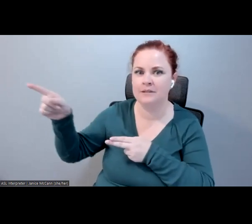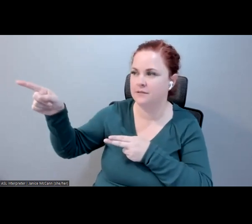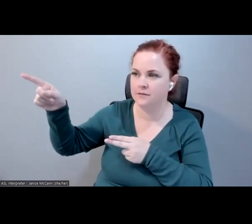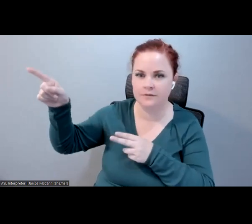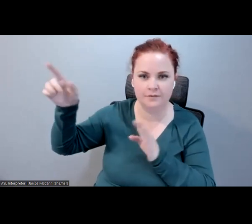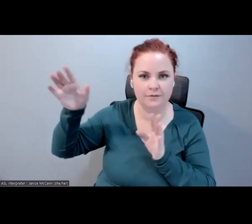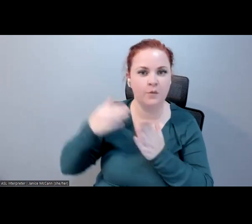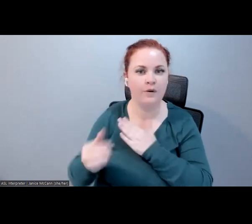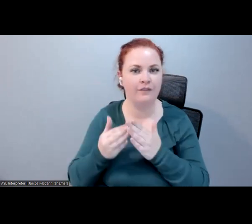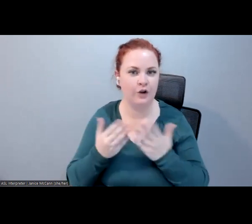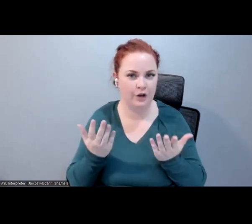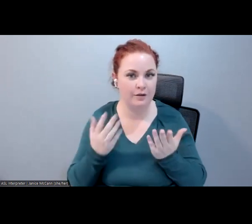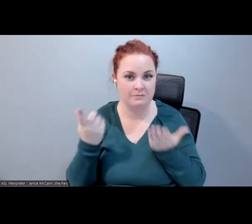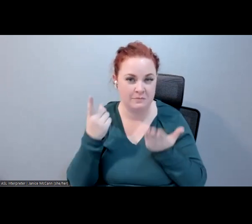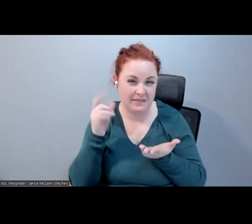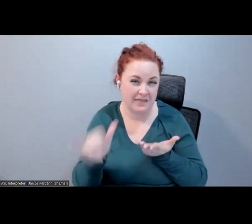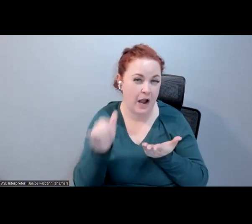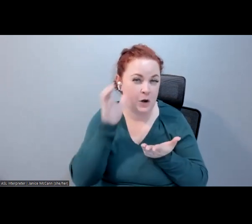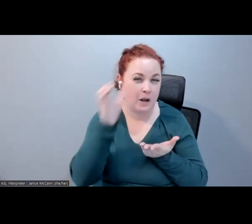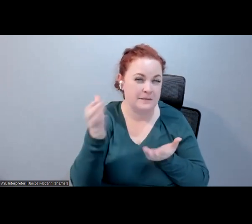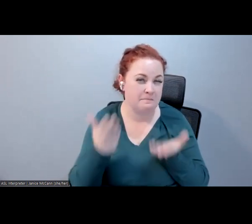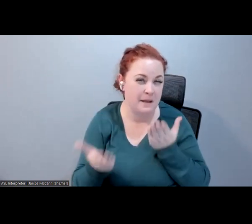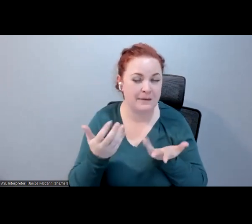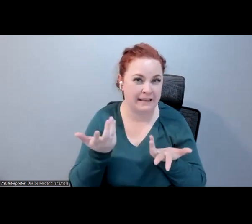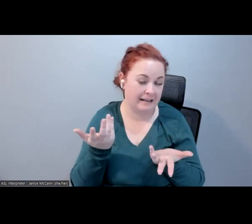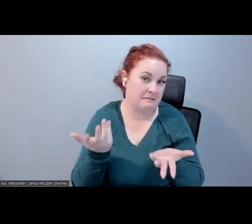So that is definitely a